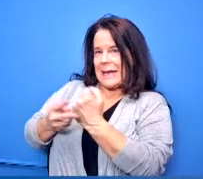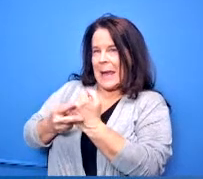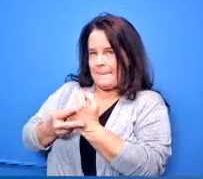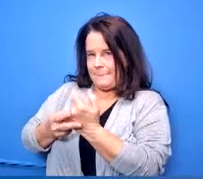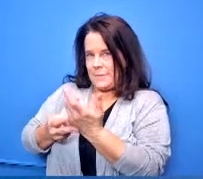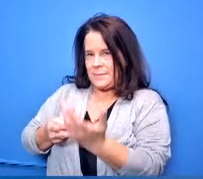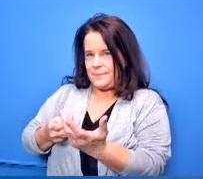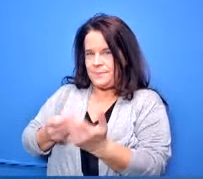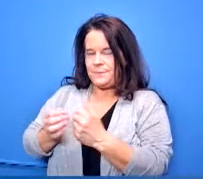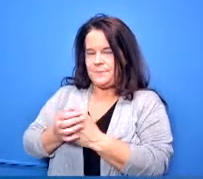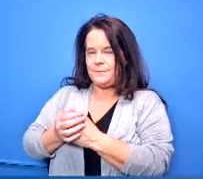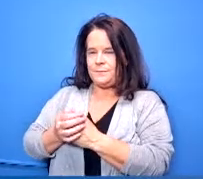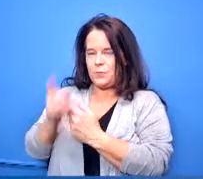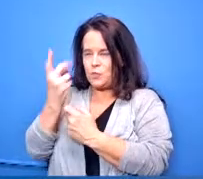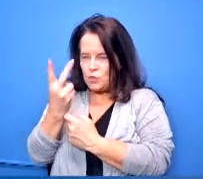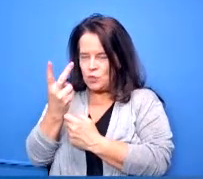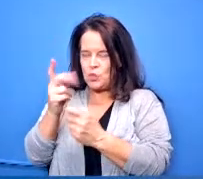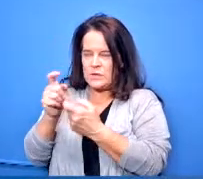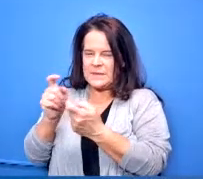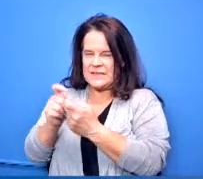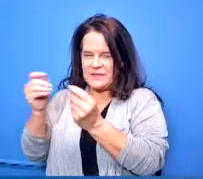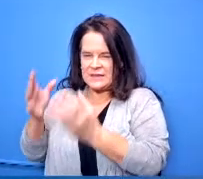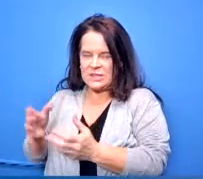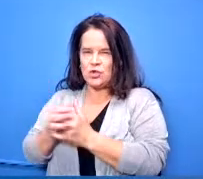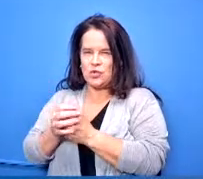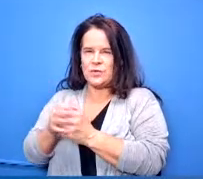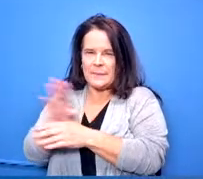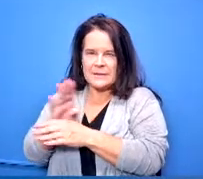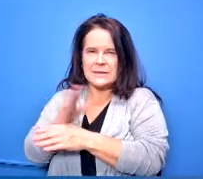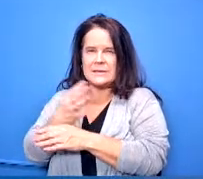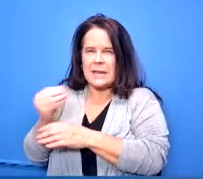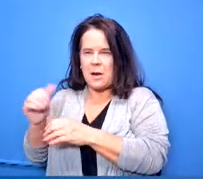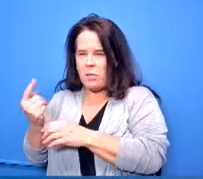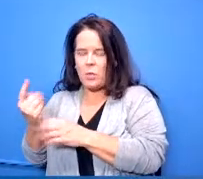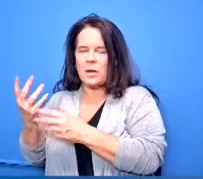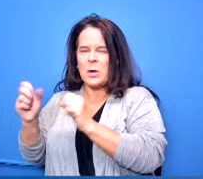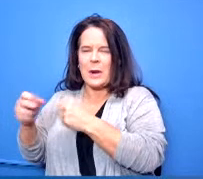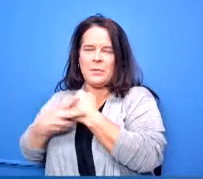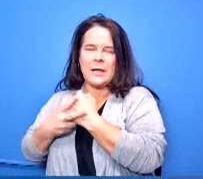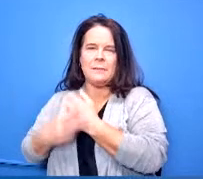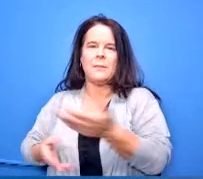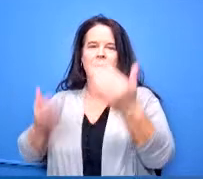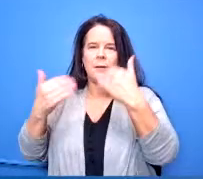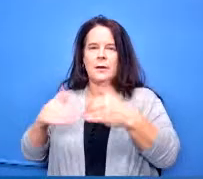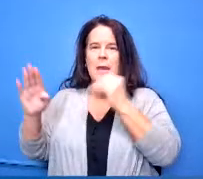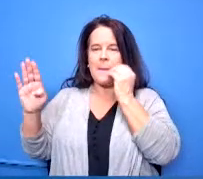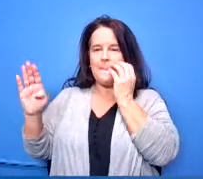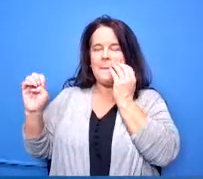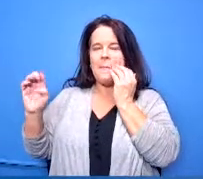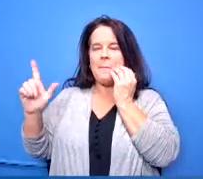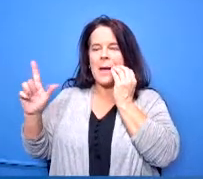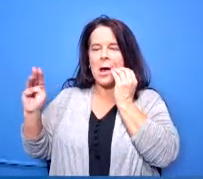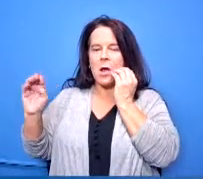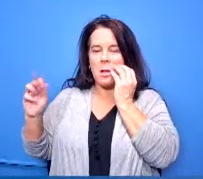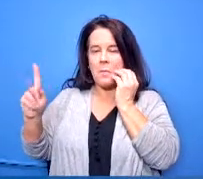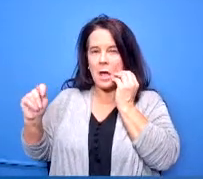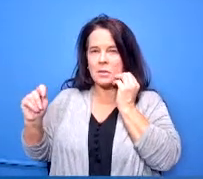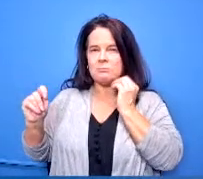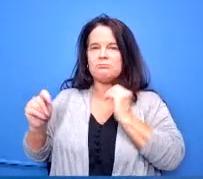continue with those courses and then at belmont they have an rotc program navy five college